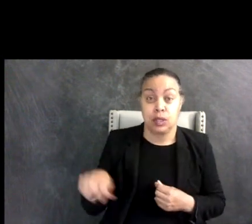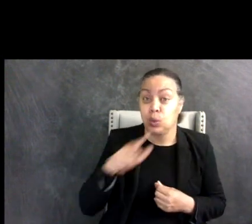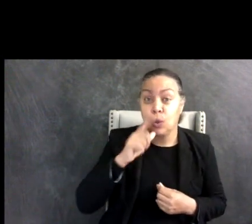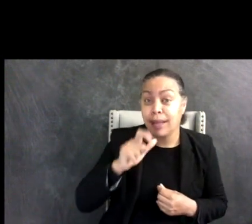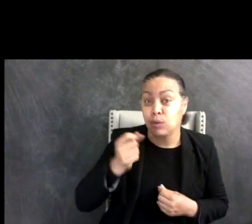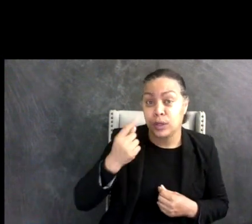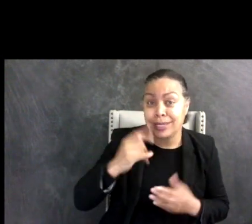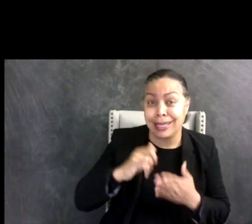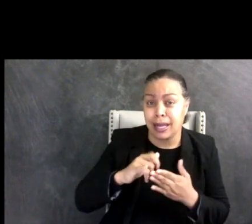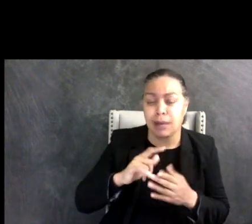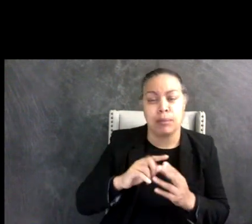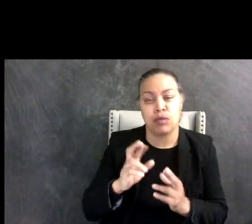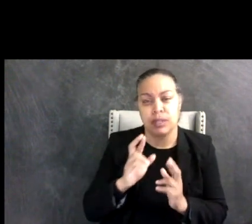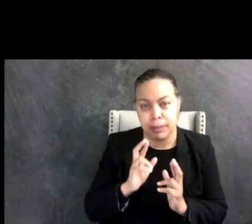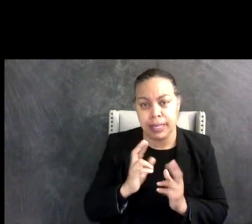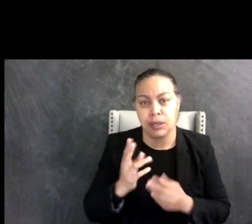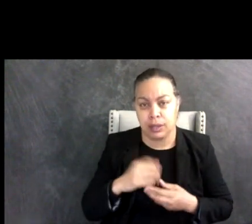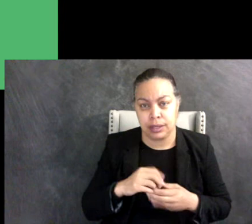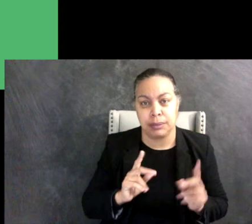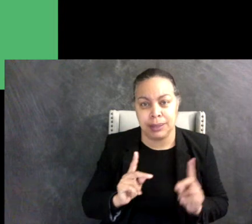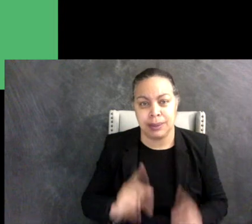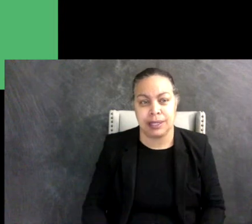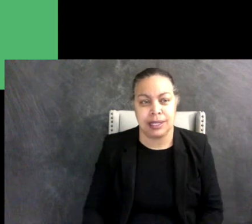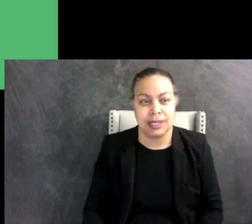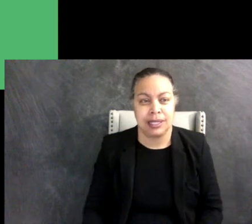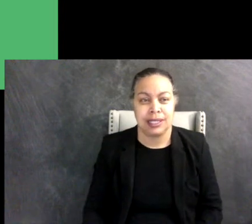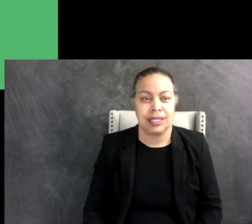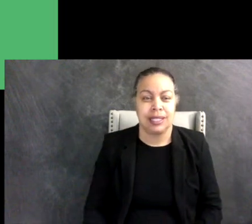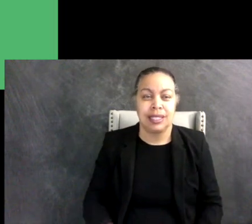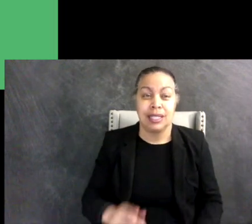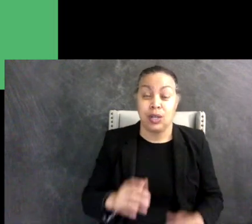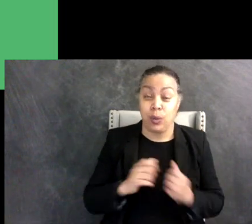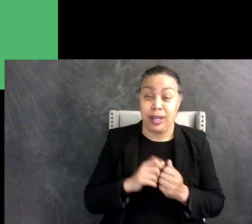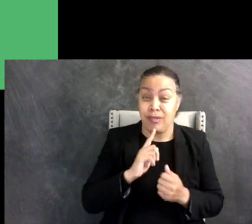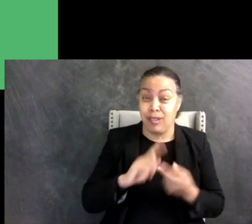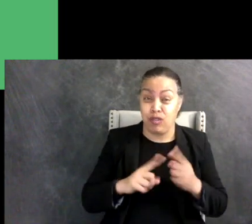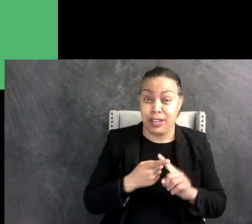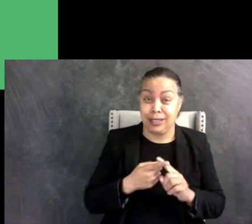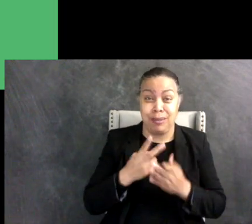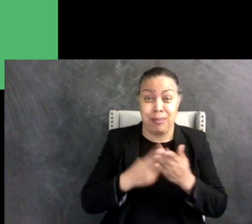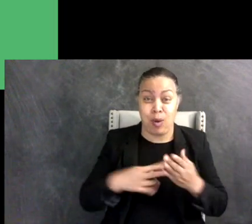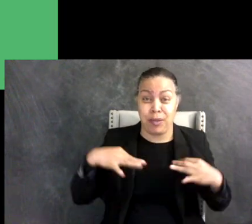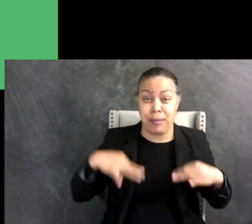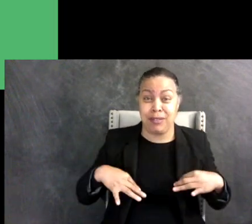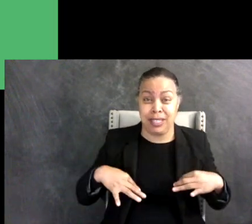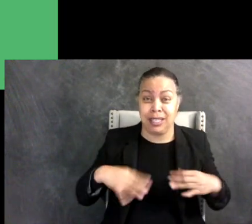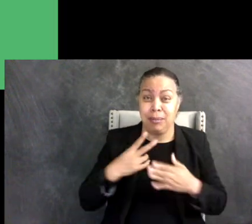respect autistic people. In a real friendship, both people benefit and both people are equal